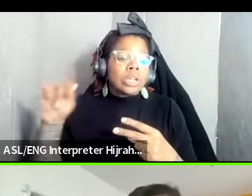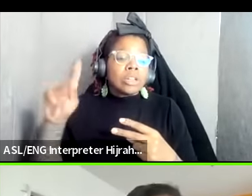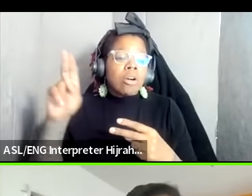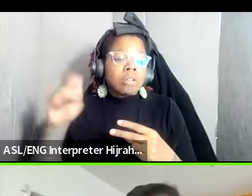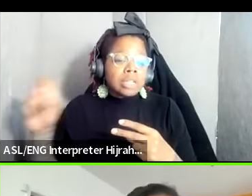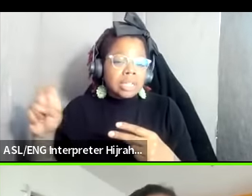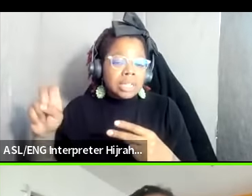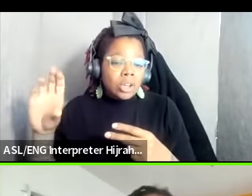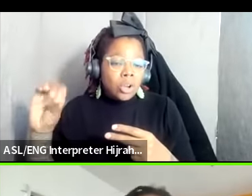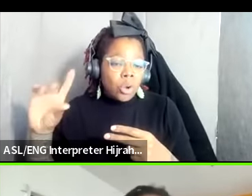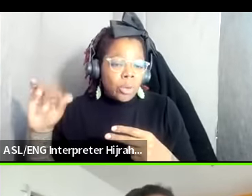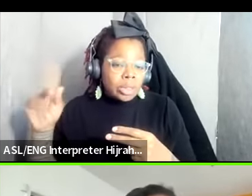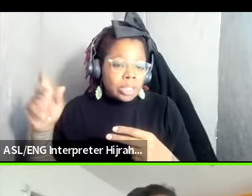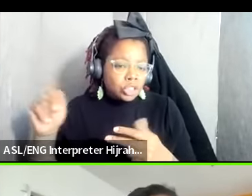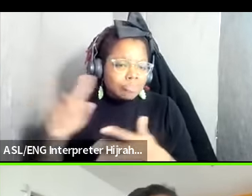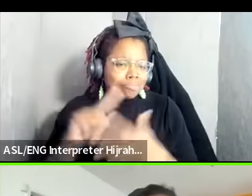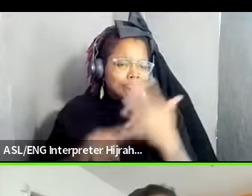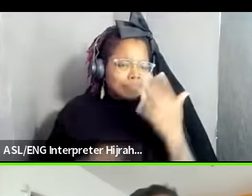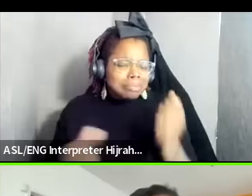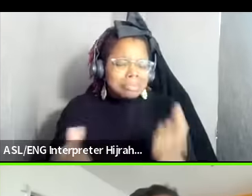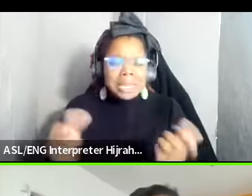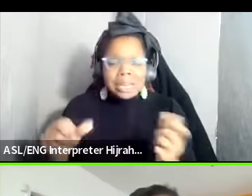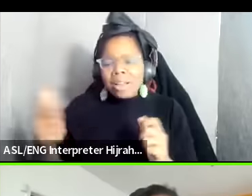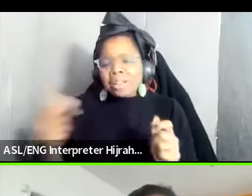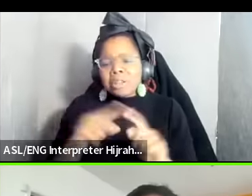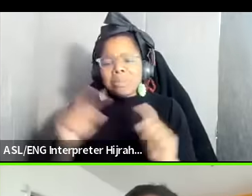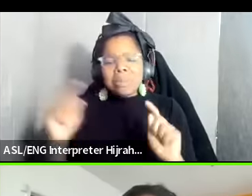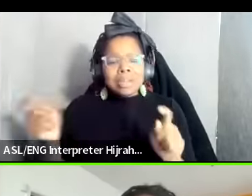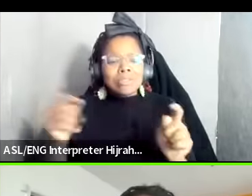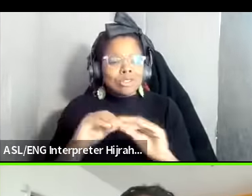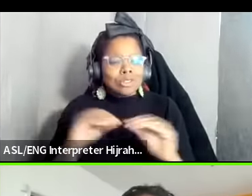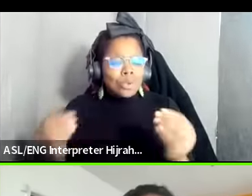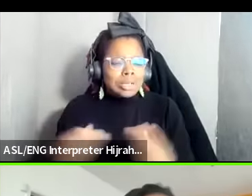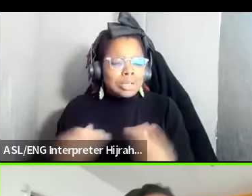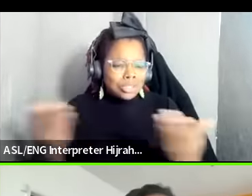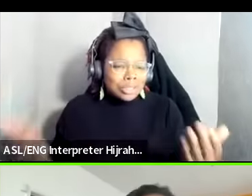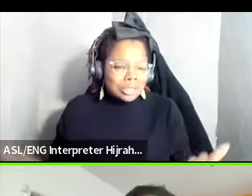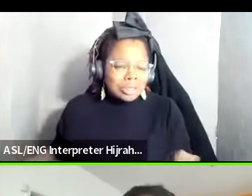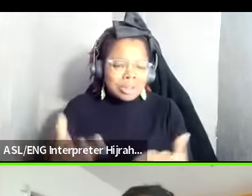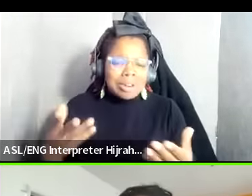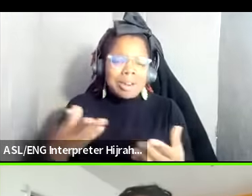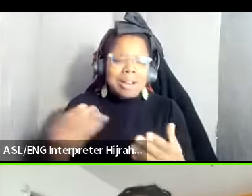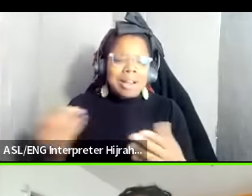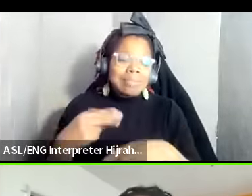many others but give to those organizations here and uh you know nationally that are contributing